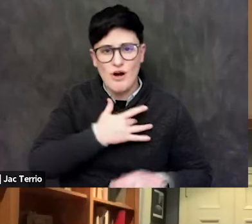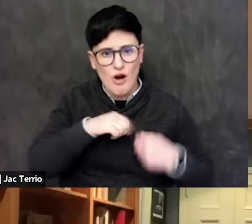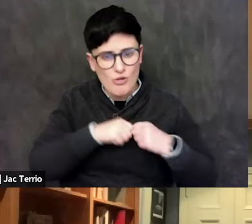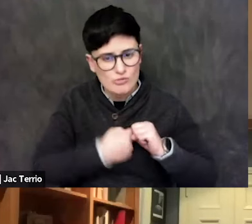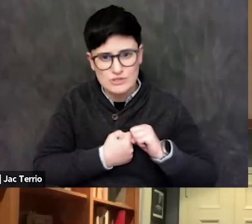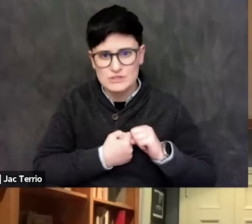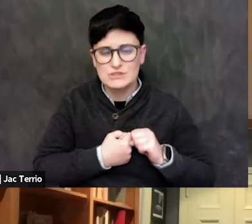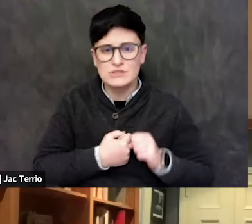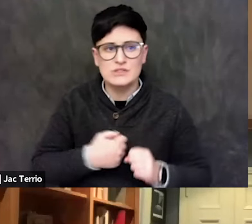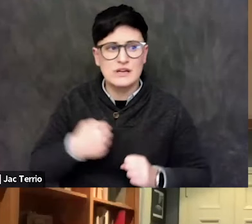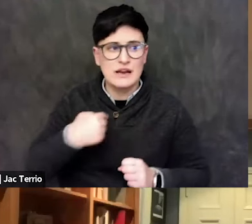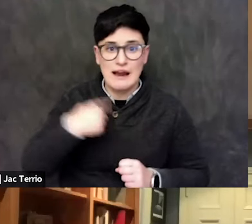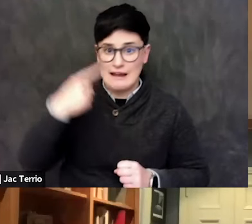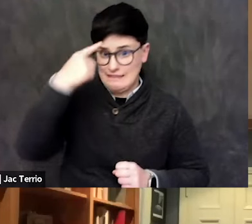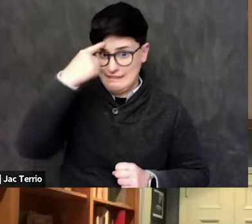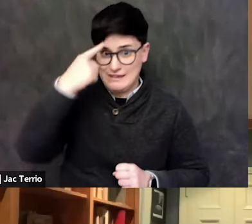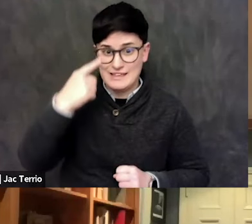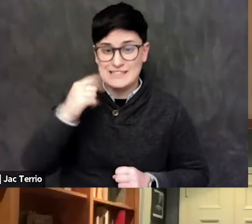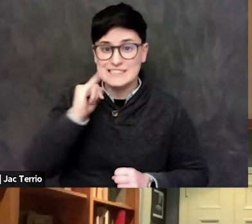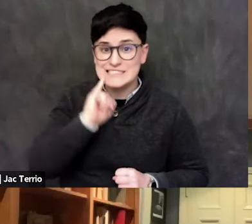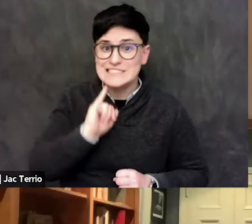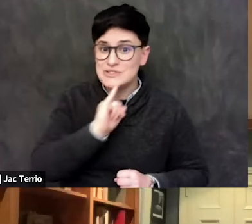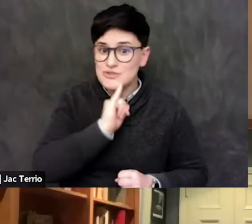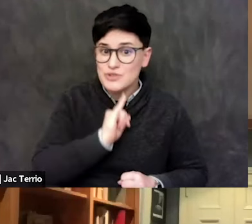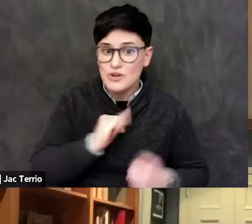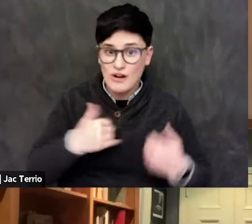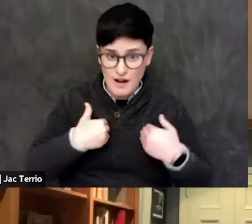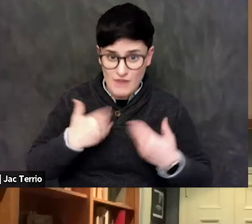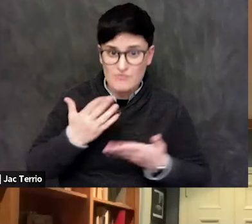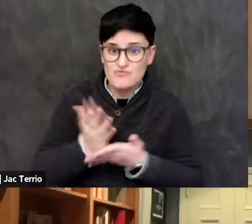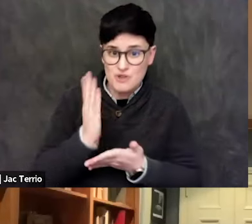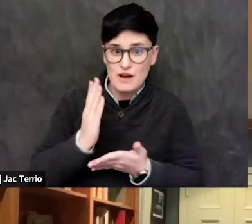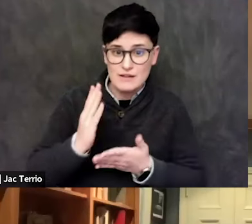I think, Israel has a right to defend. And, well, I was asking an ethicist,